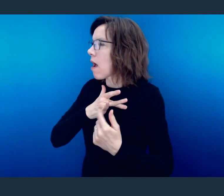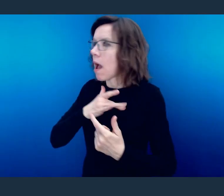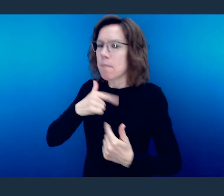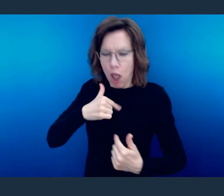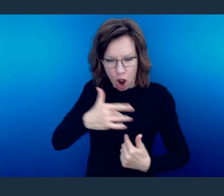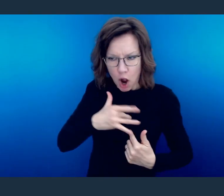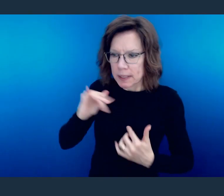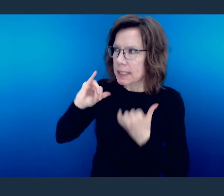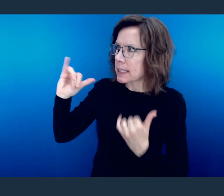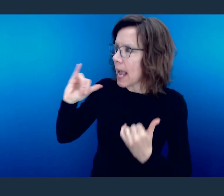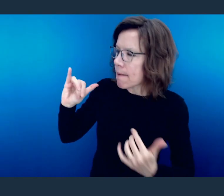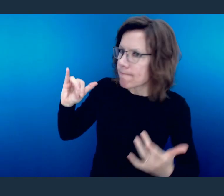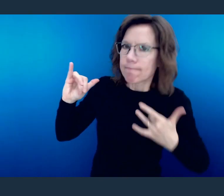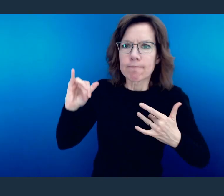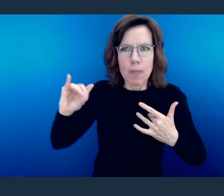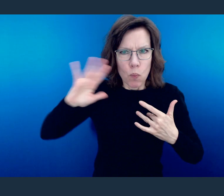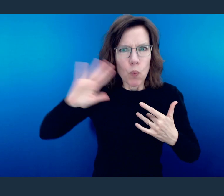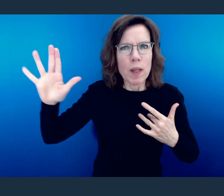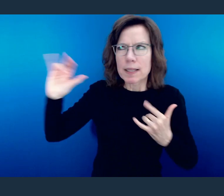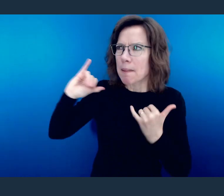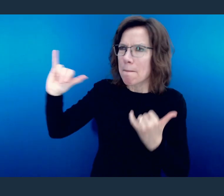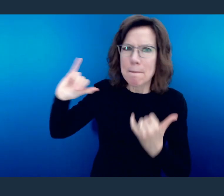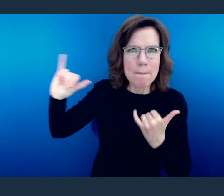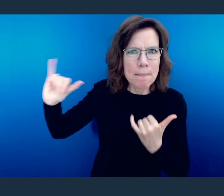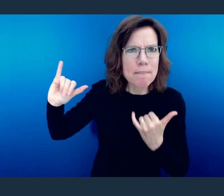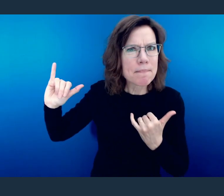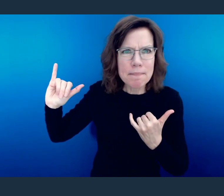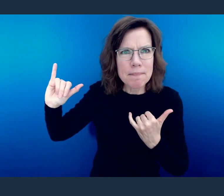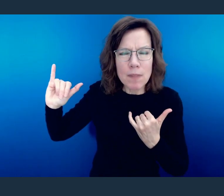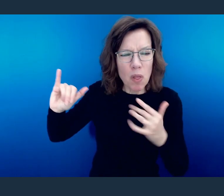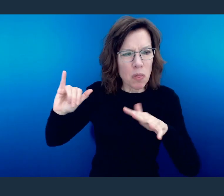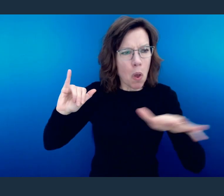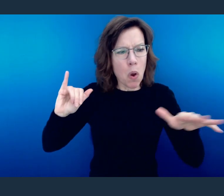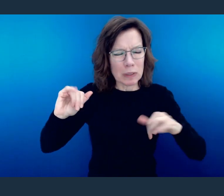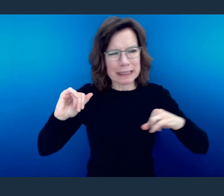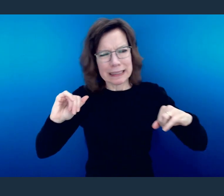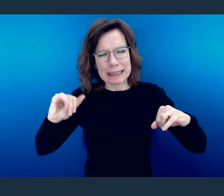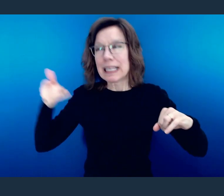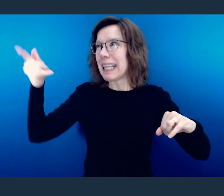That you will feel the opposition to the things that would draw you away from Him but you'll